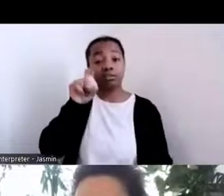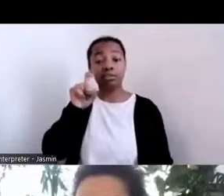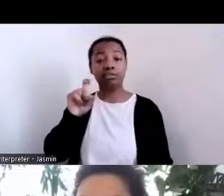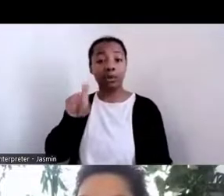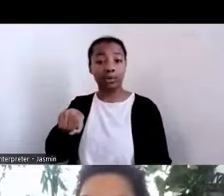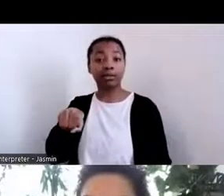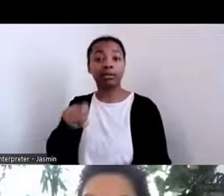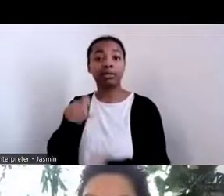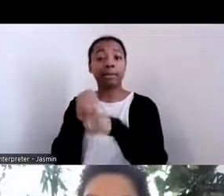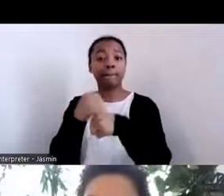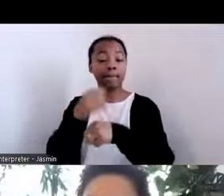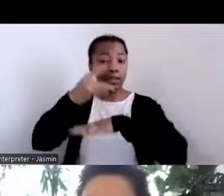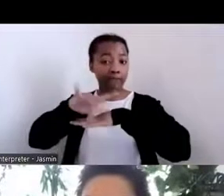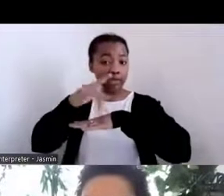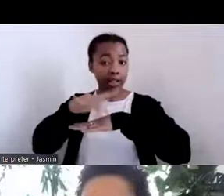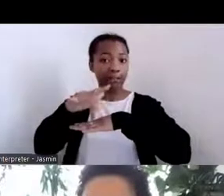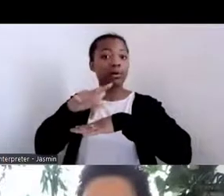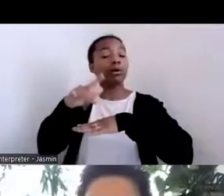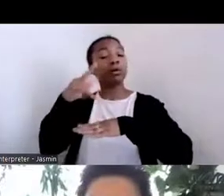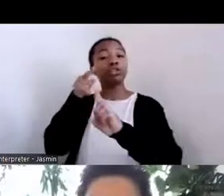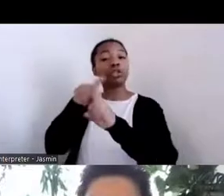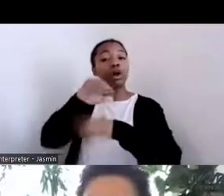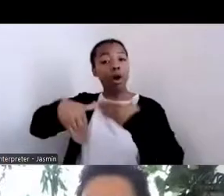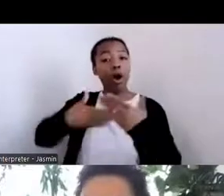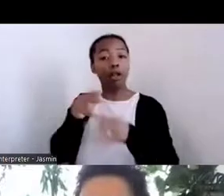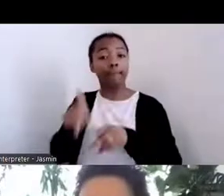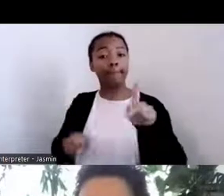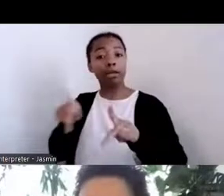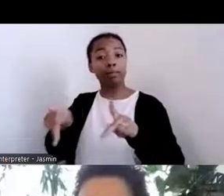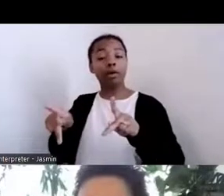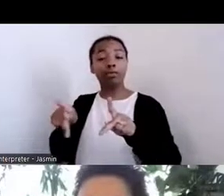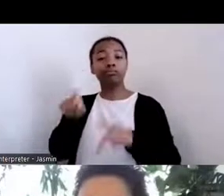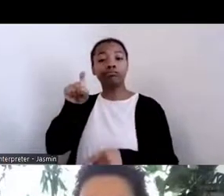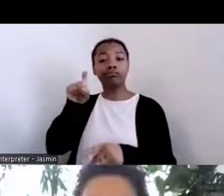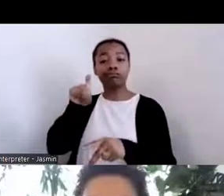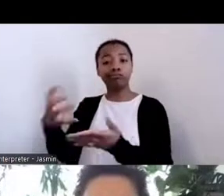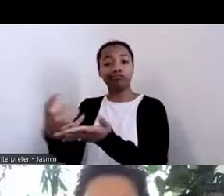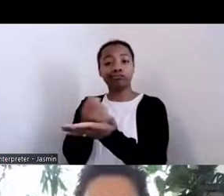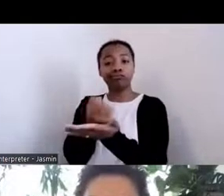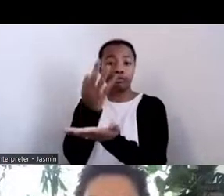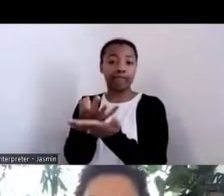available to our people through funding that can come, you know, from the people themselves.